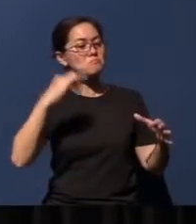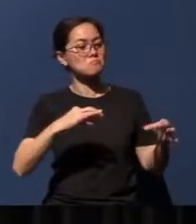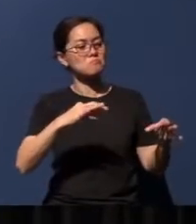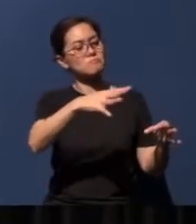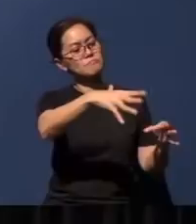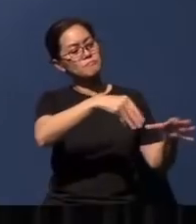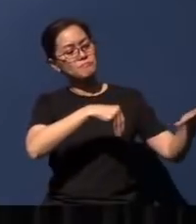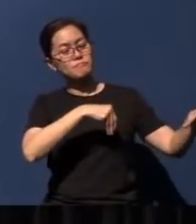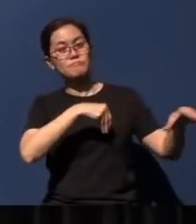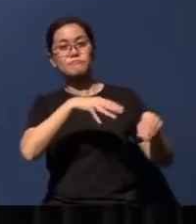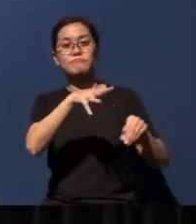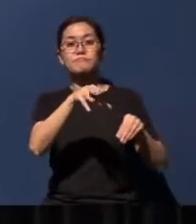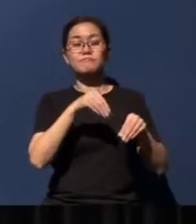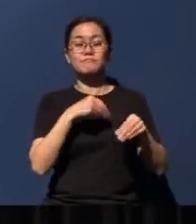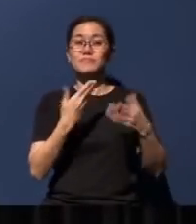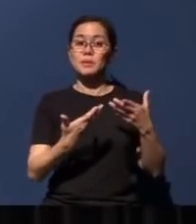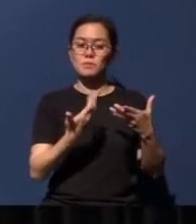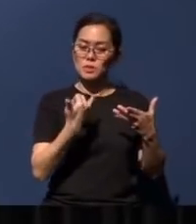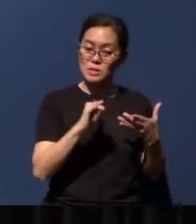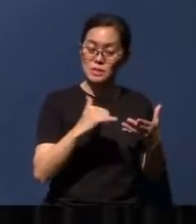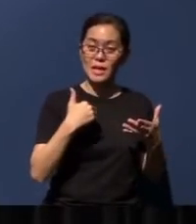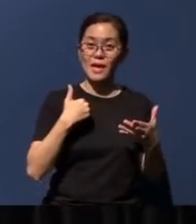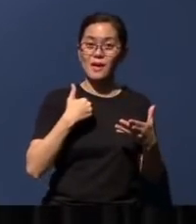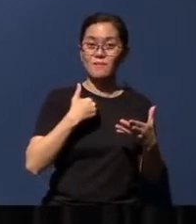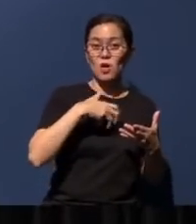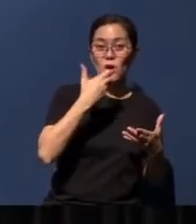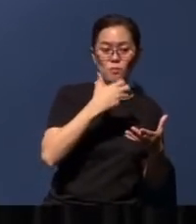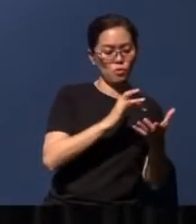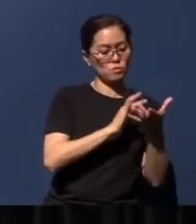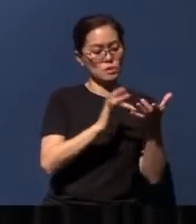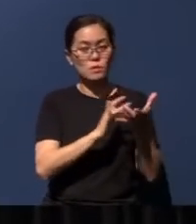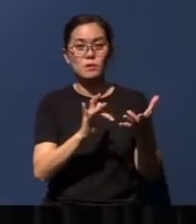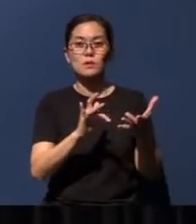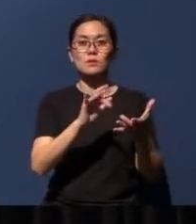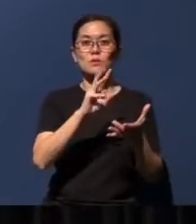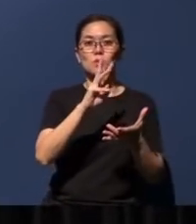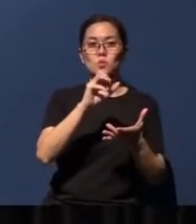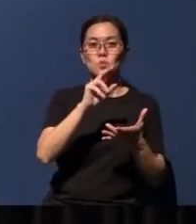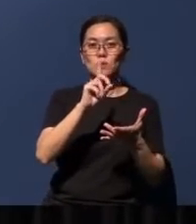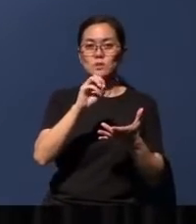while you may still have your Apple iPhones, you may still have your Windows OS, or He may